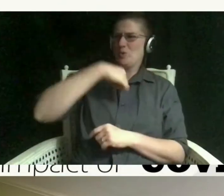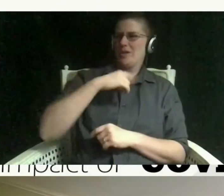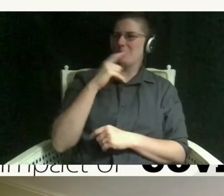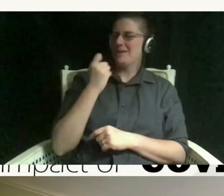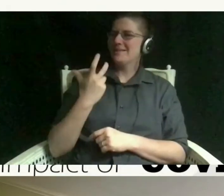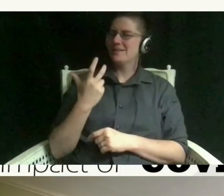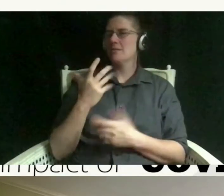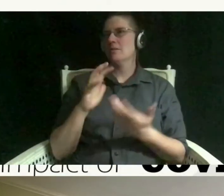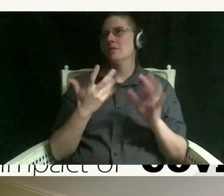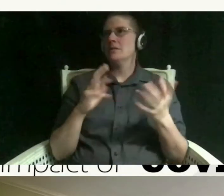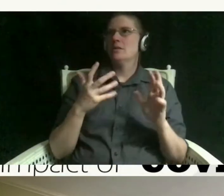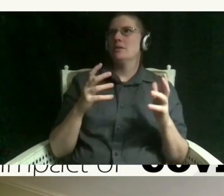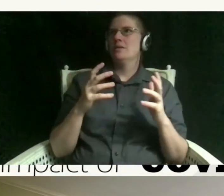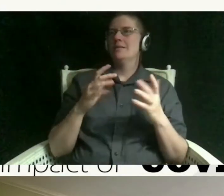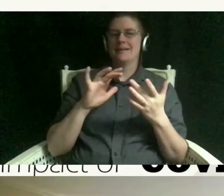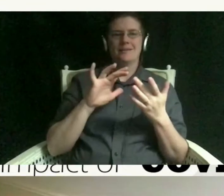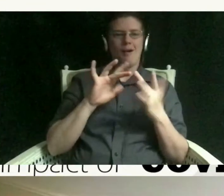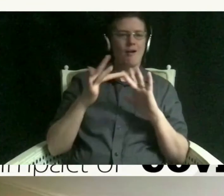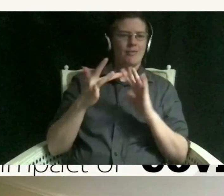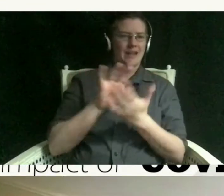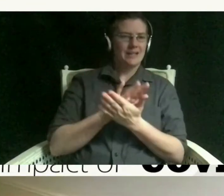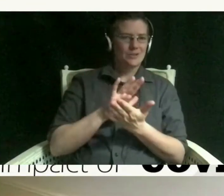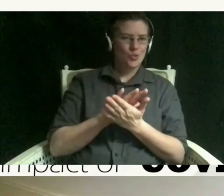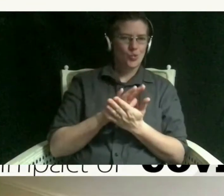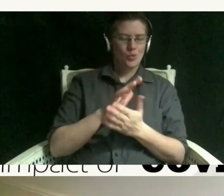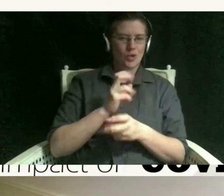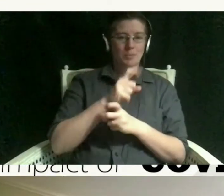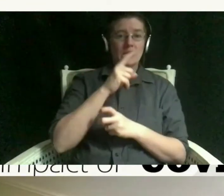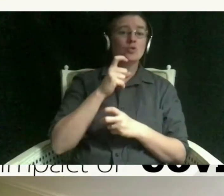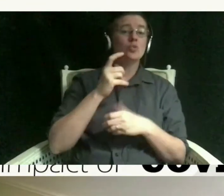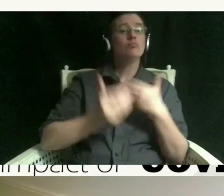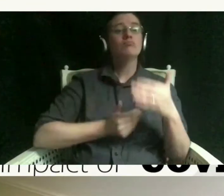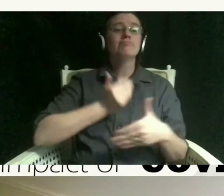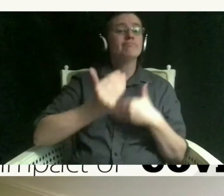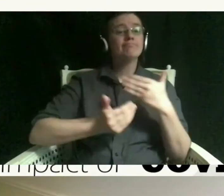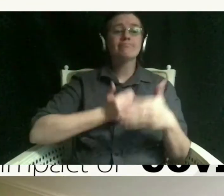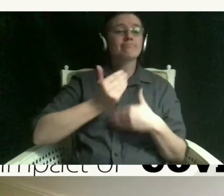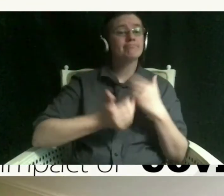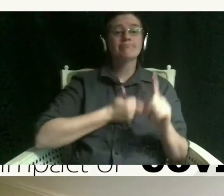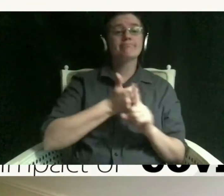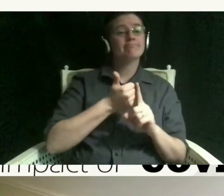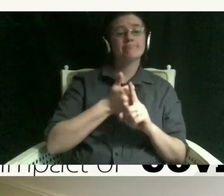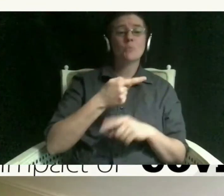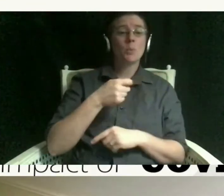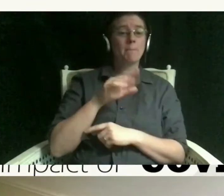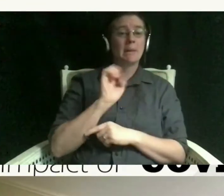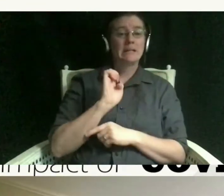online school because you can do things at your own pace which is nice but then also you can